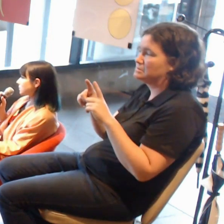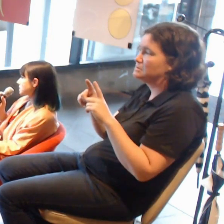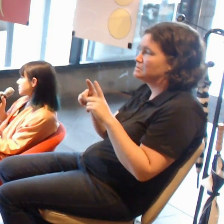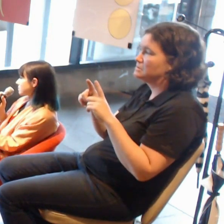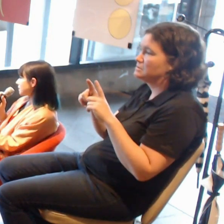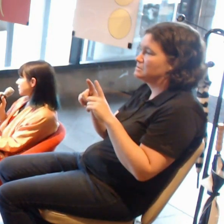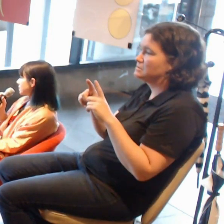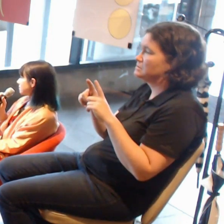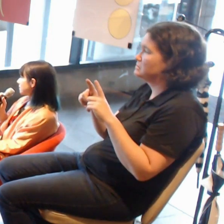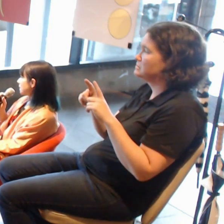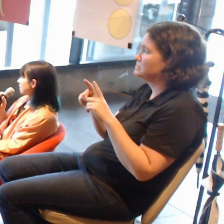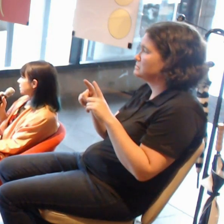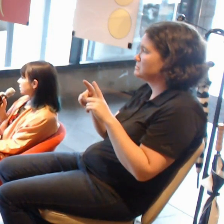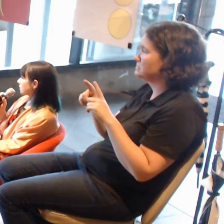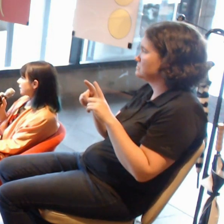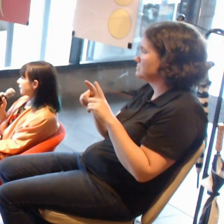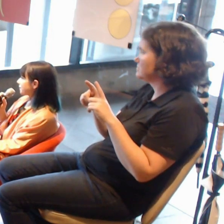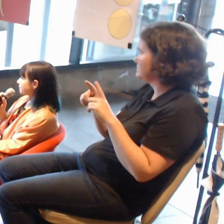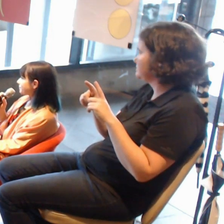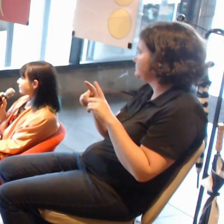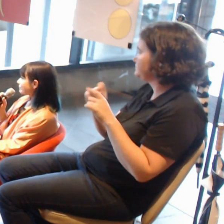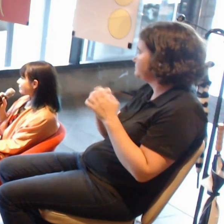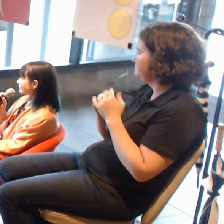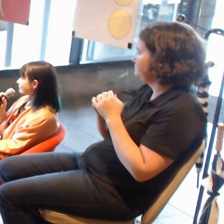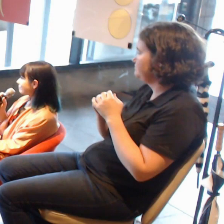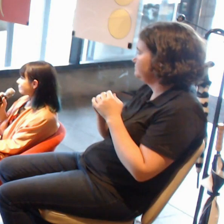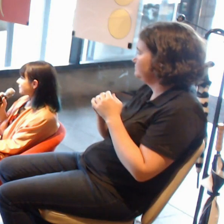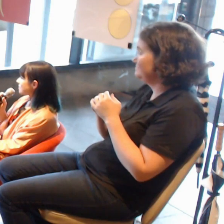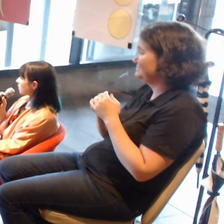So I'm not sure.